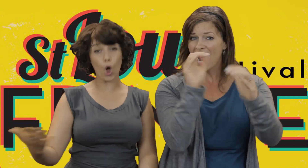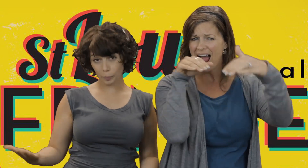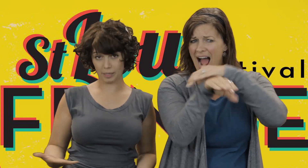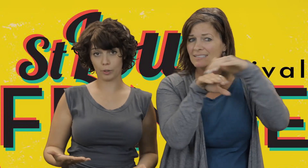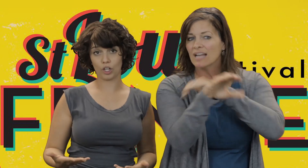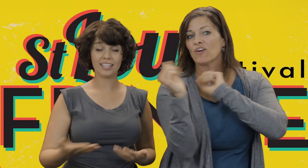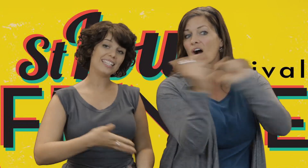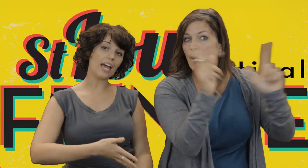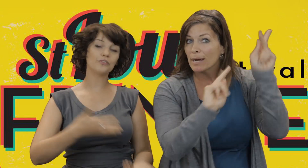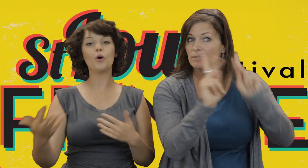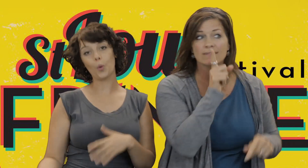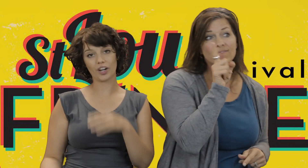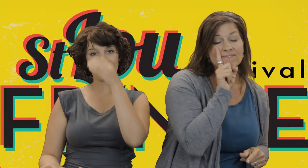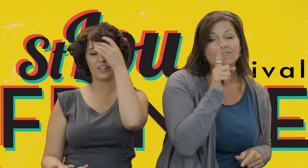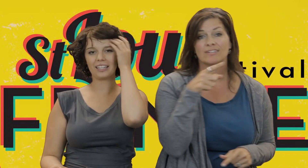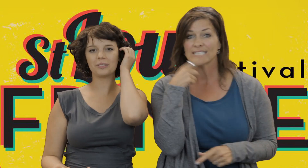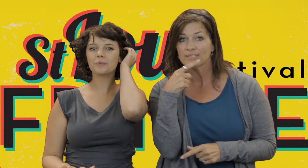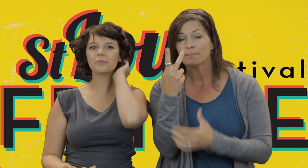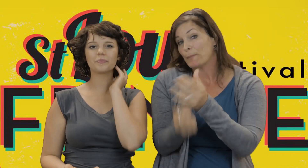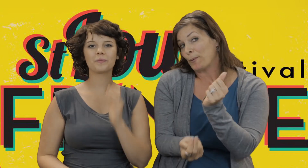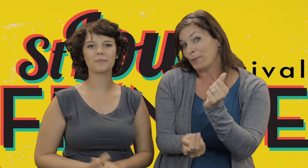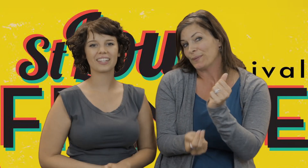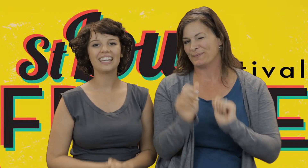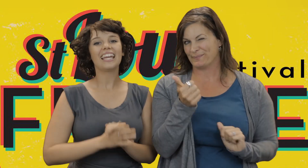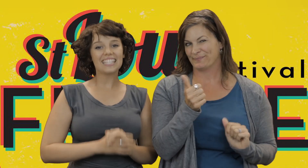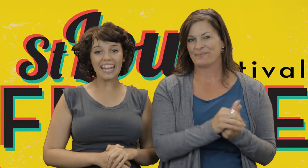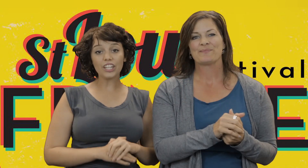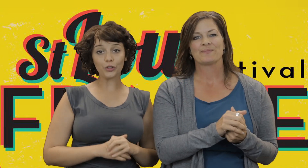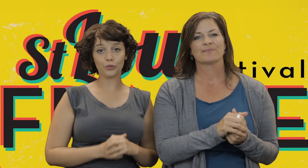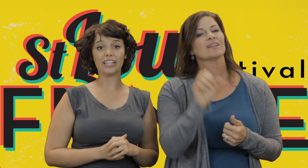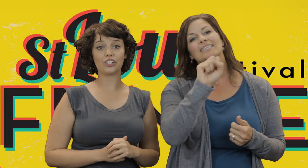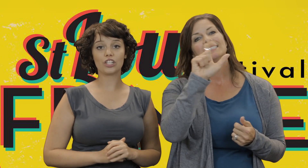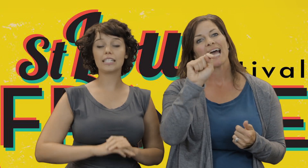all people, Deaf or hearing.